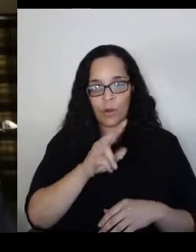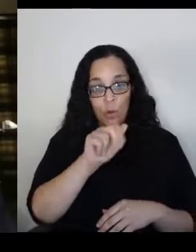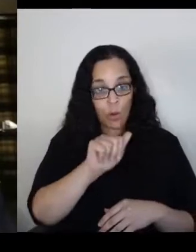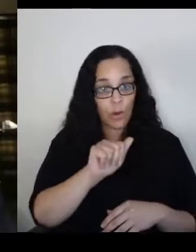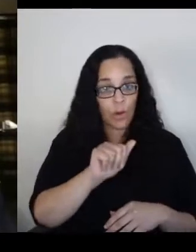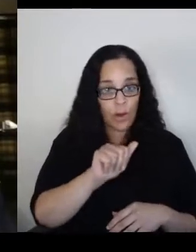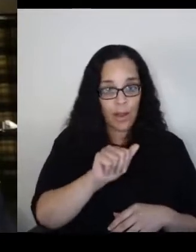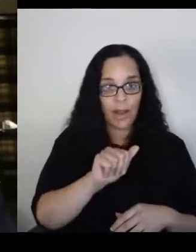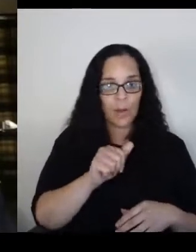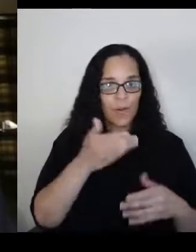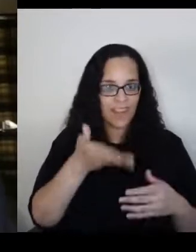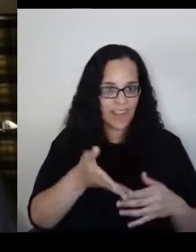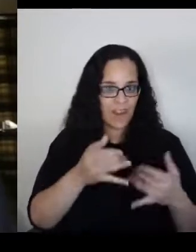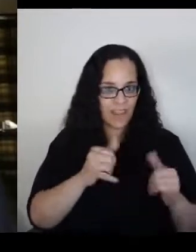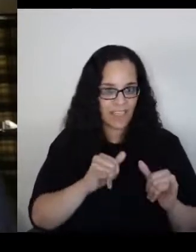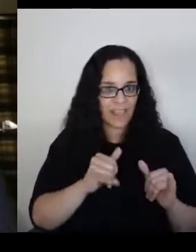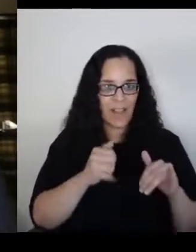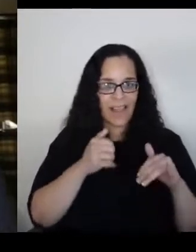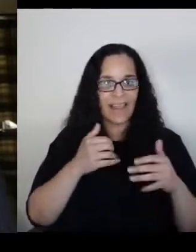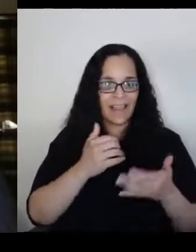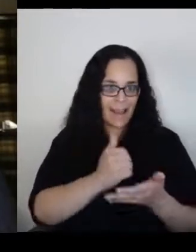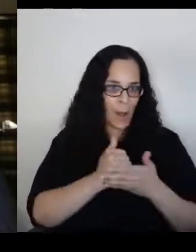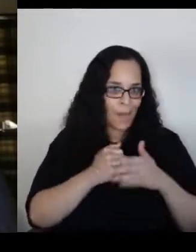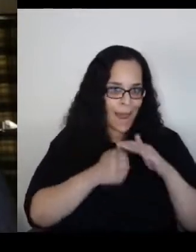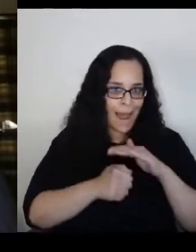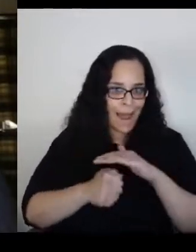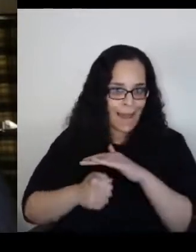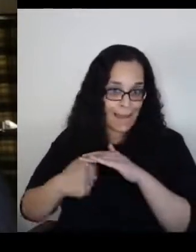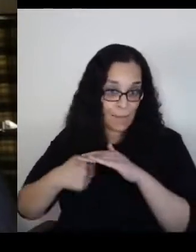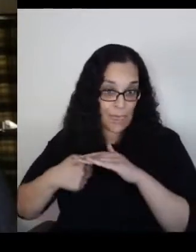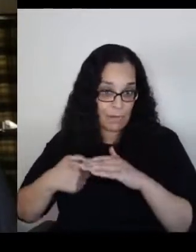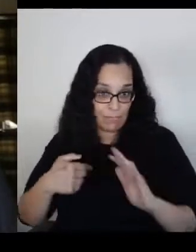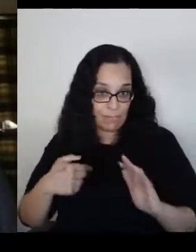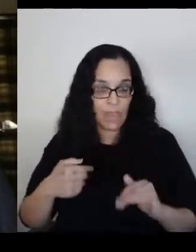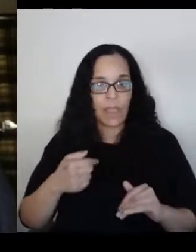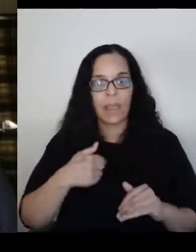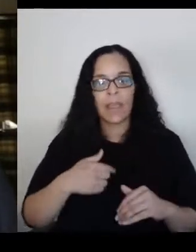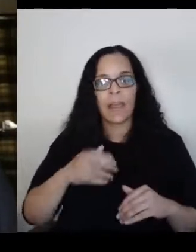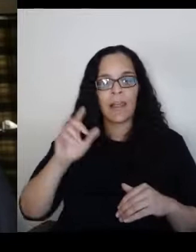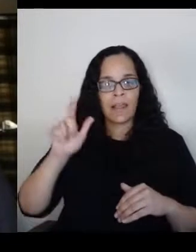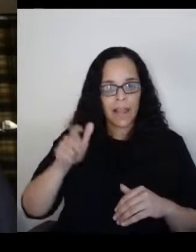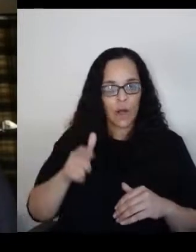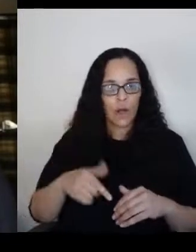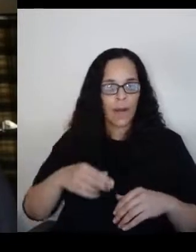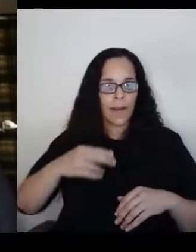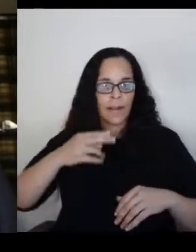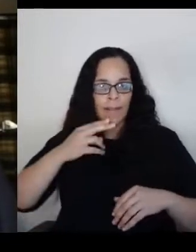and eventually the Nazis were losing the war. They had a death march.